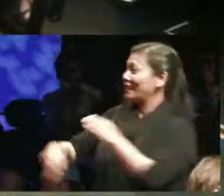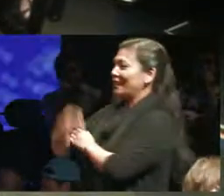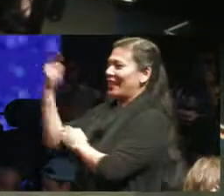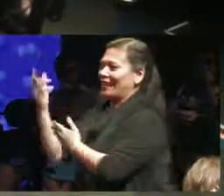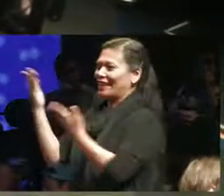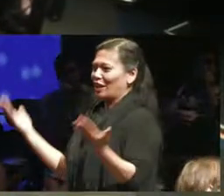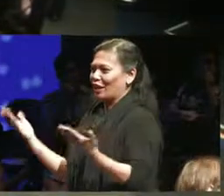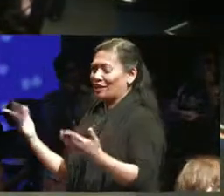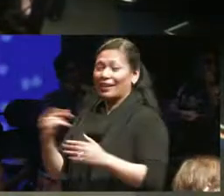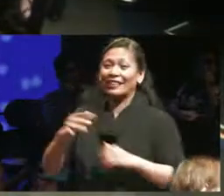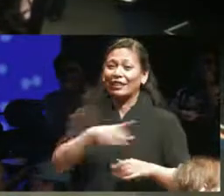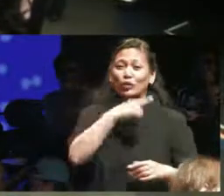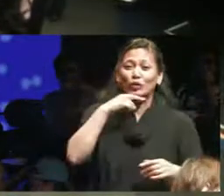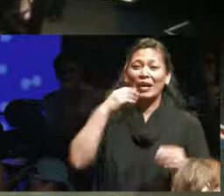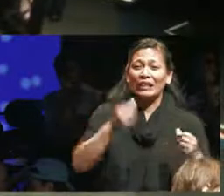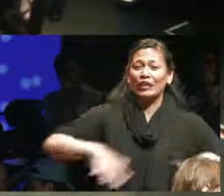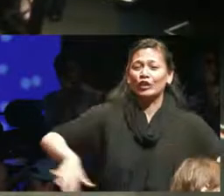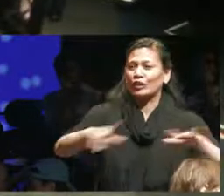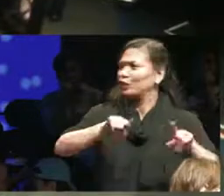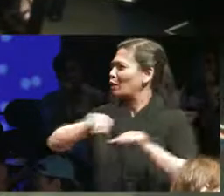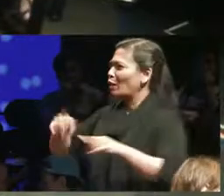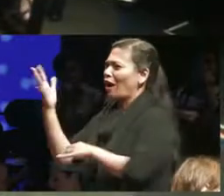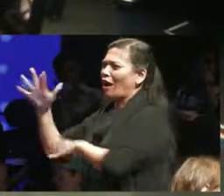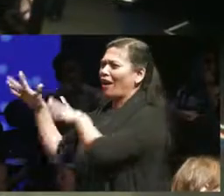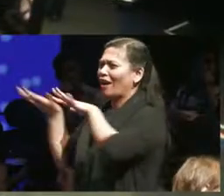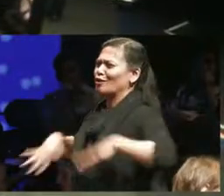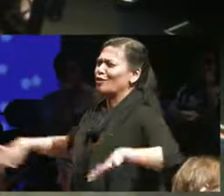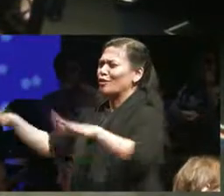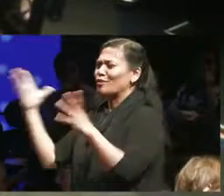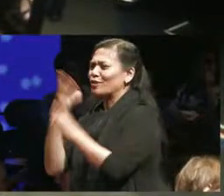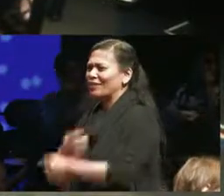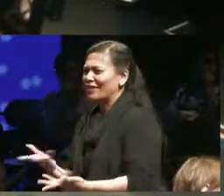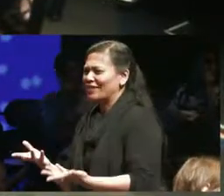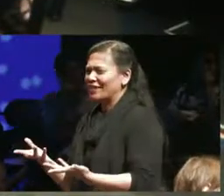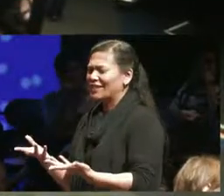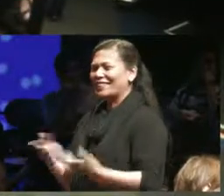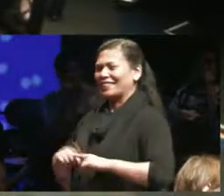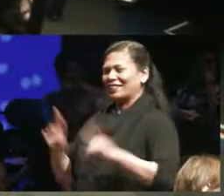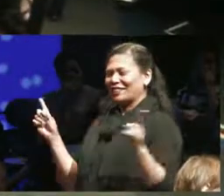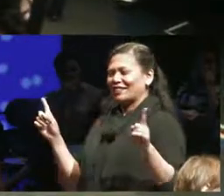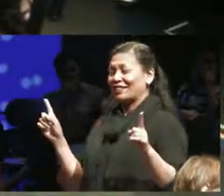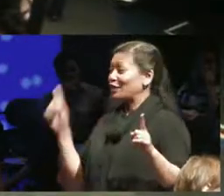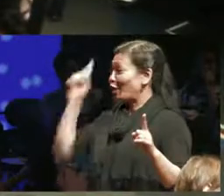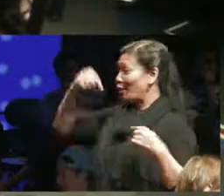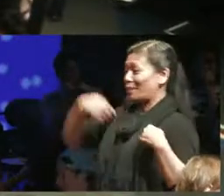racists and it's and what I'm hoping to take out of this conversation and out of